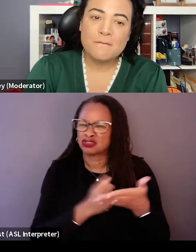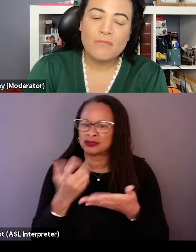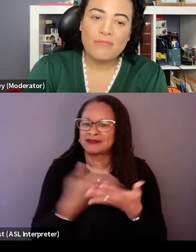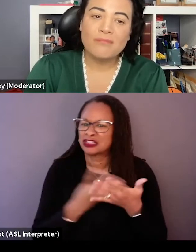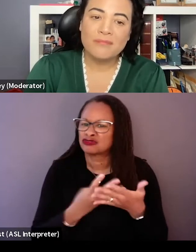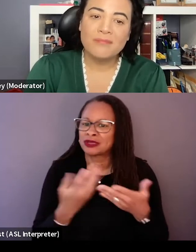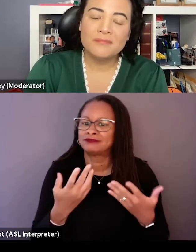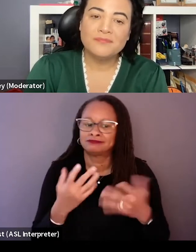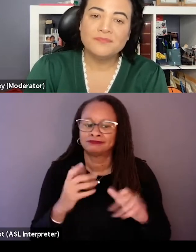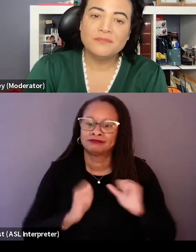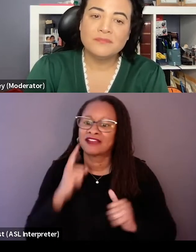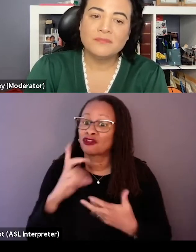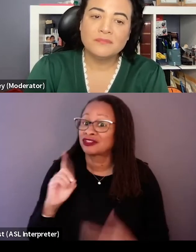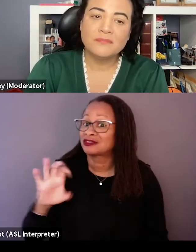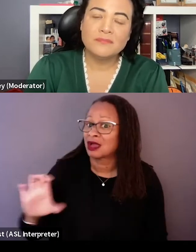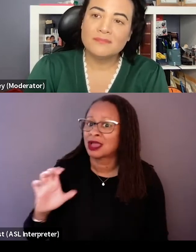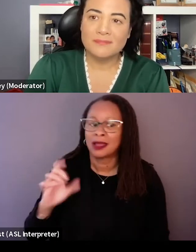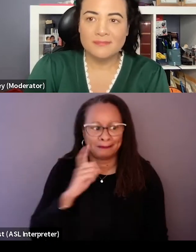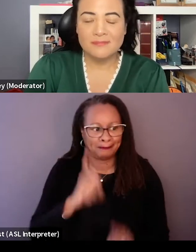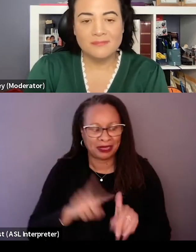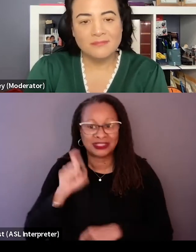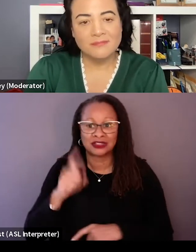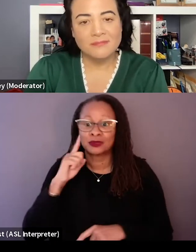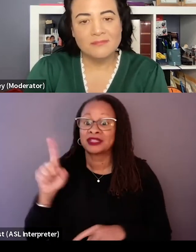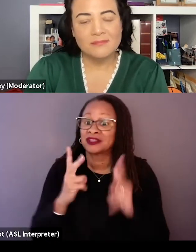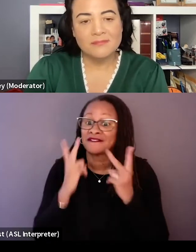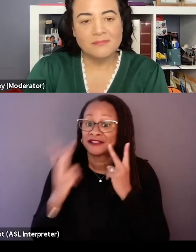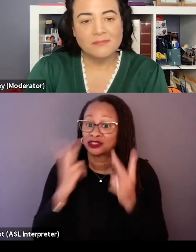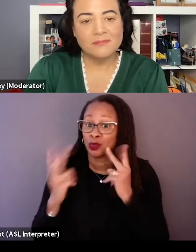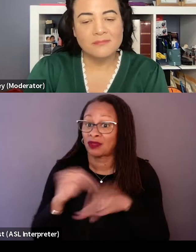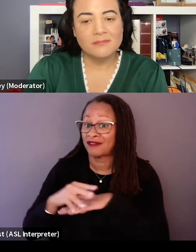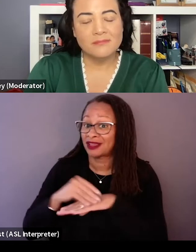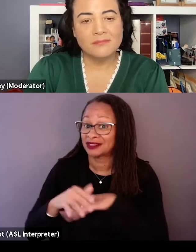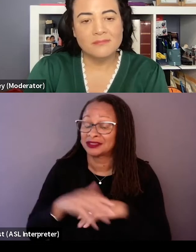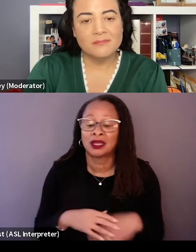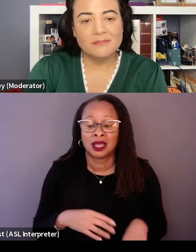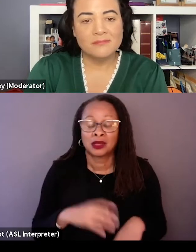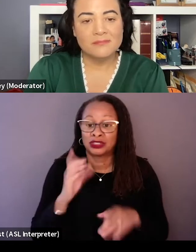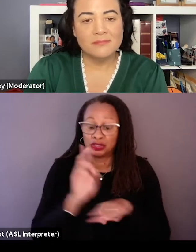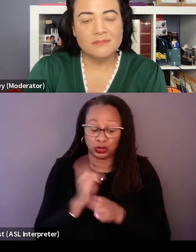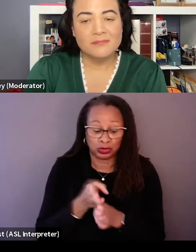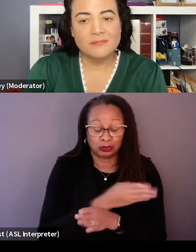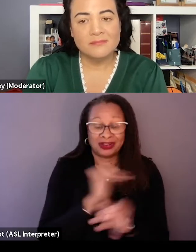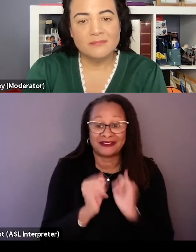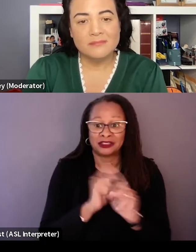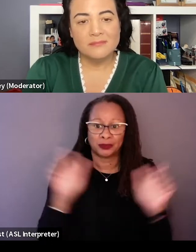And so we used all of those pre-interviews to whittle it down to what seemed like